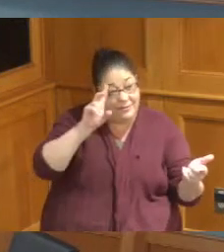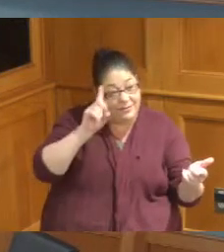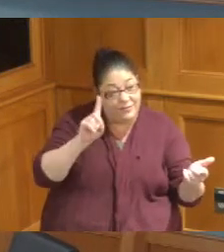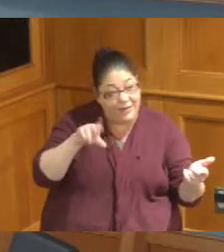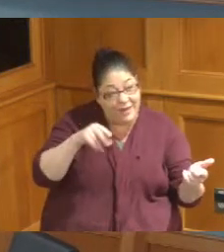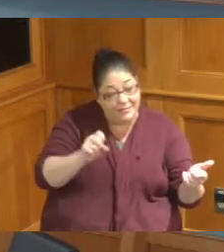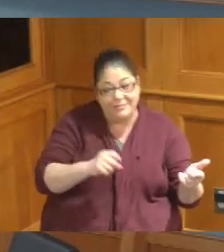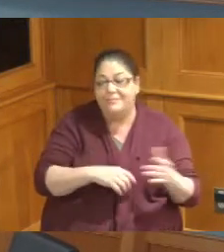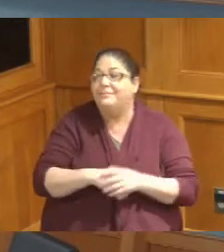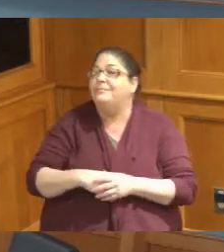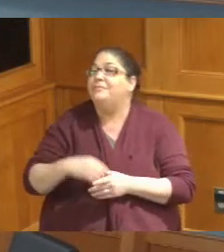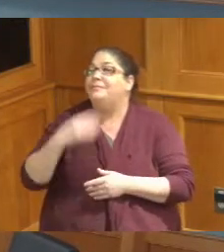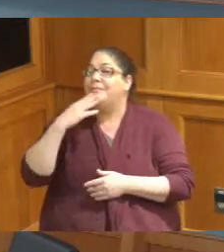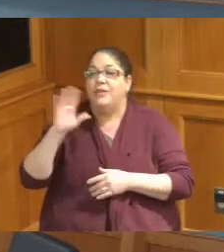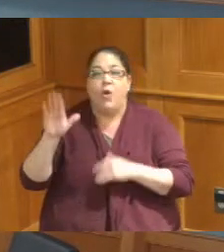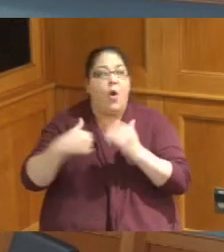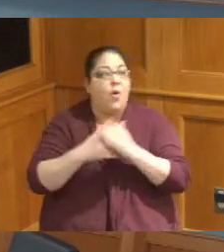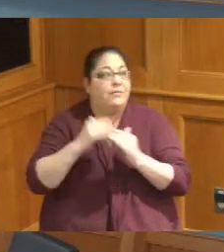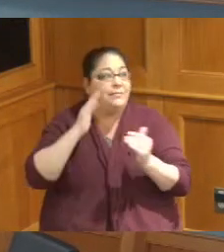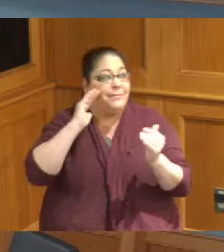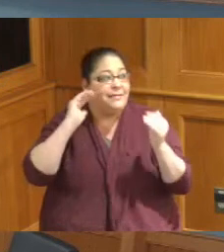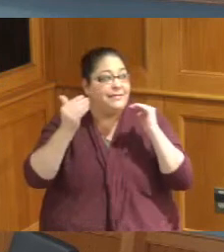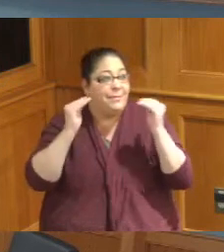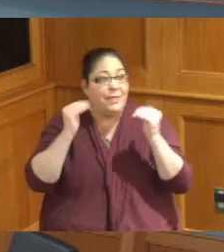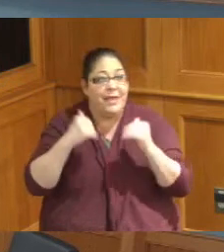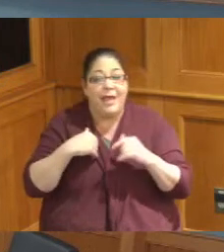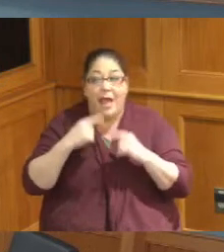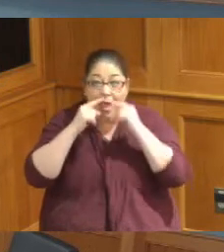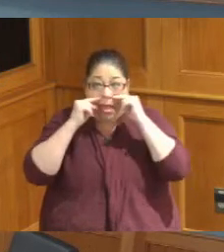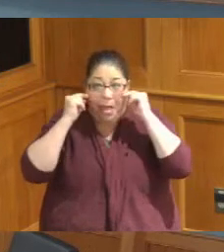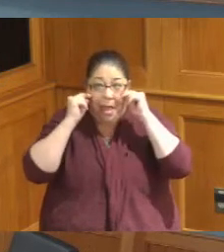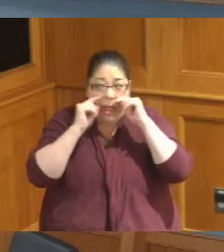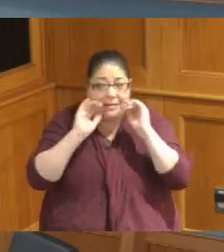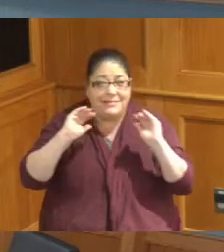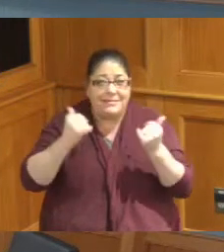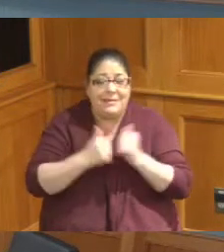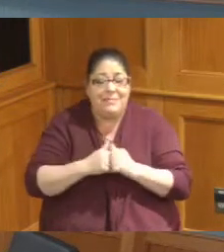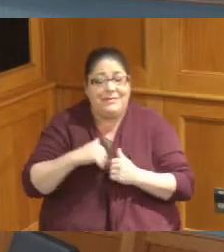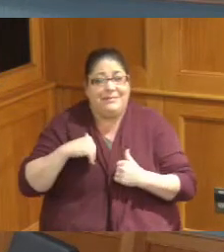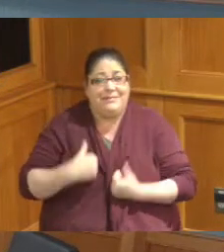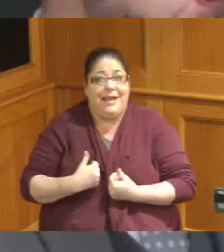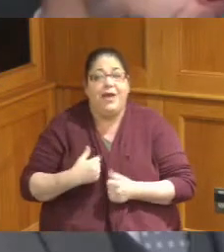I you all look a little sleepy I think there's a reason for that I too got the notification on